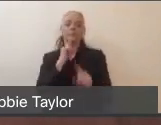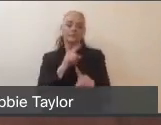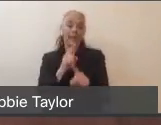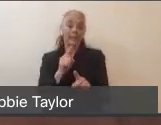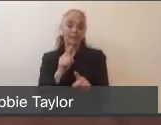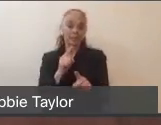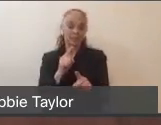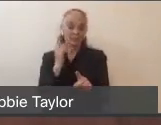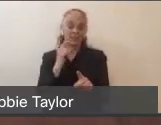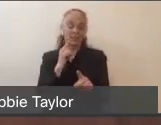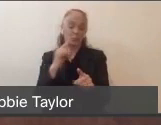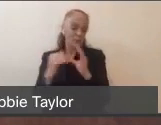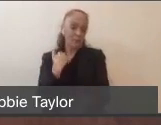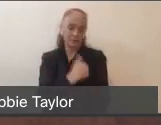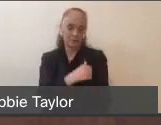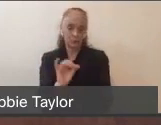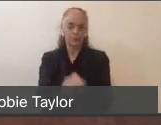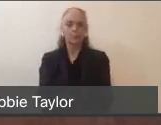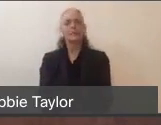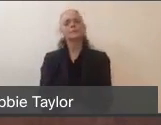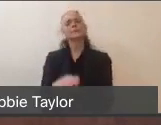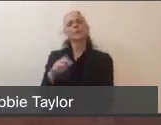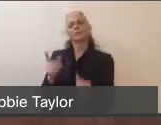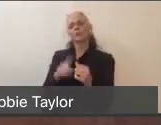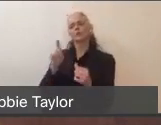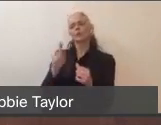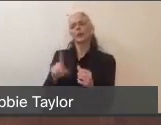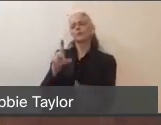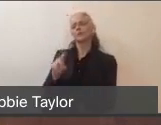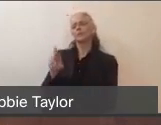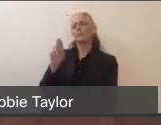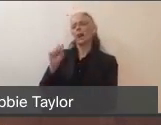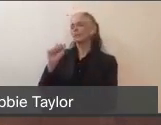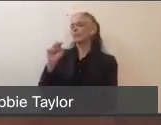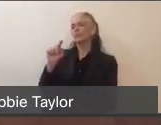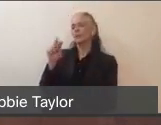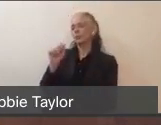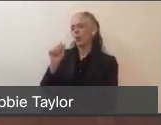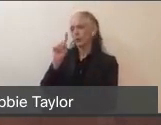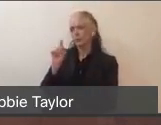And I'm gonna start with Dr. Santora. We received a number of questions